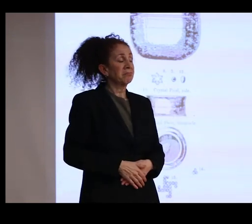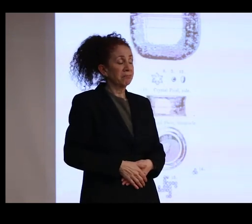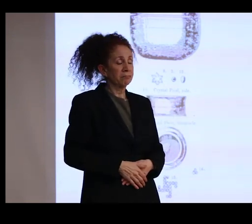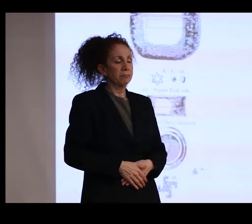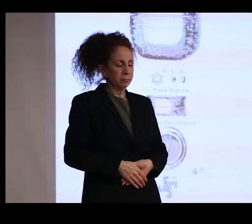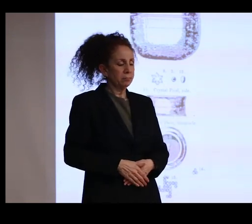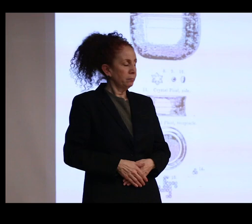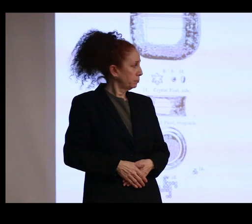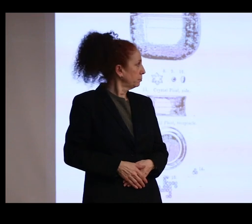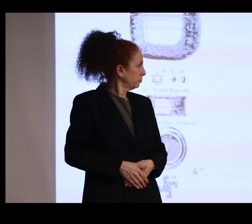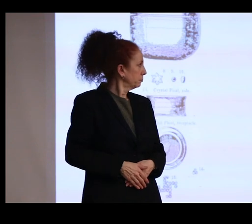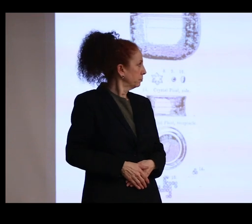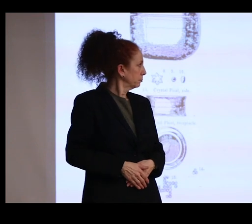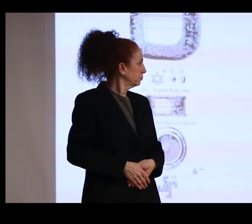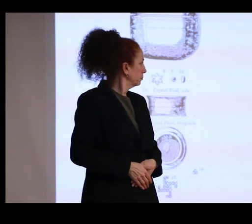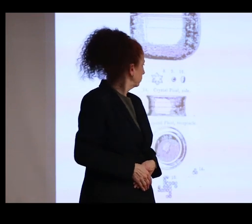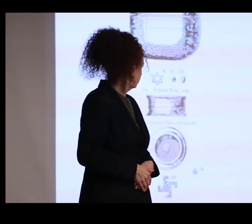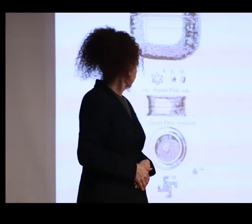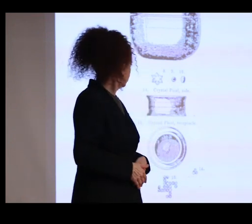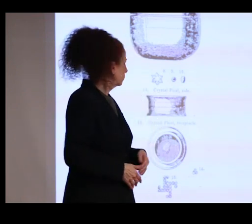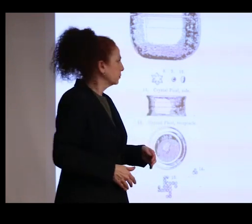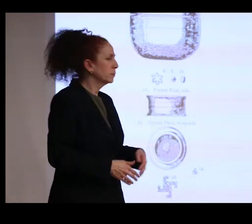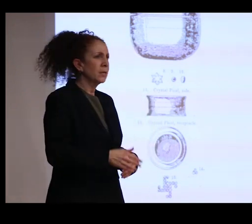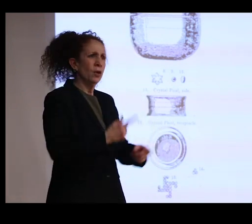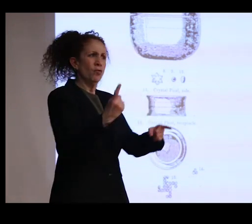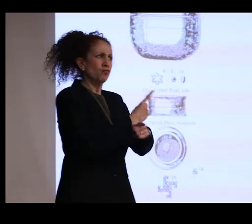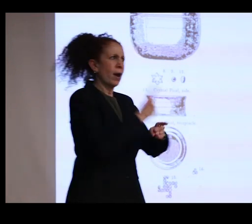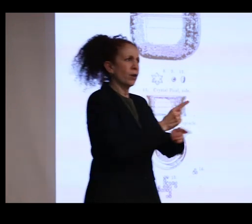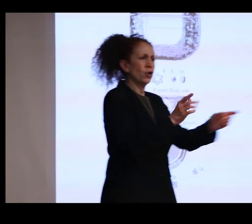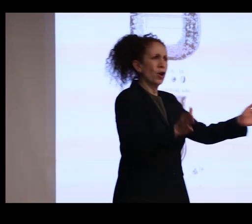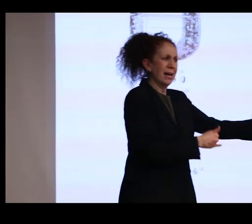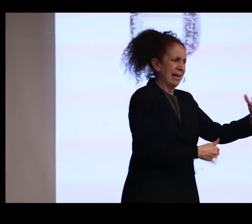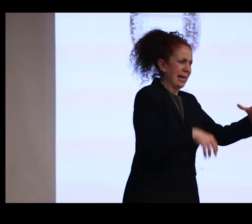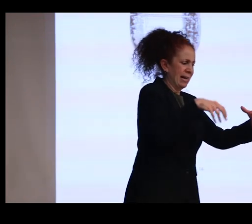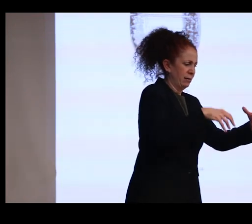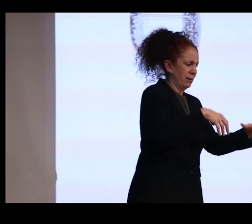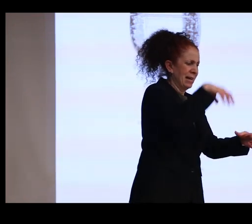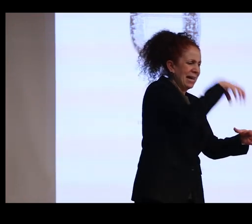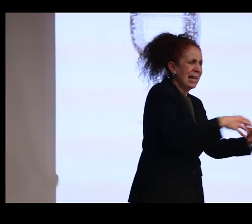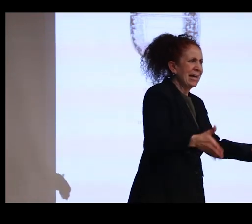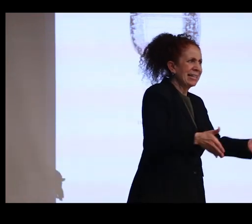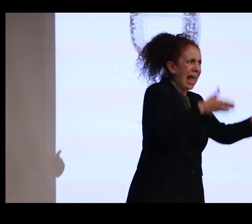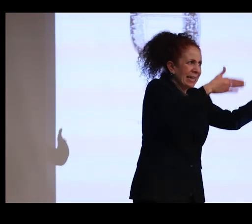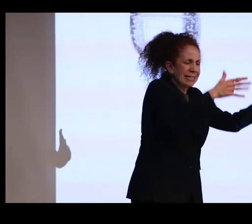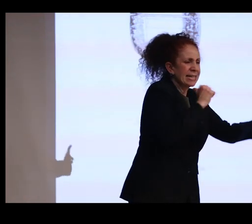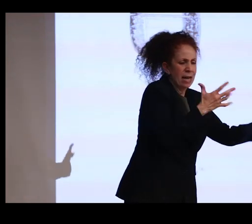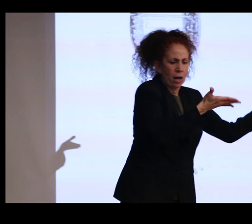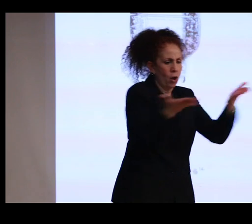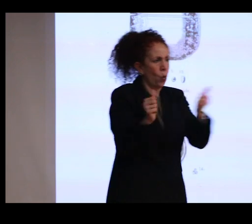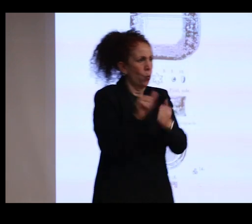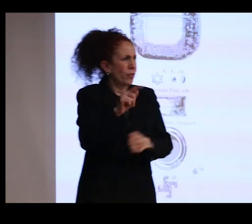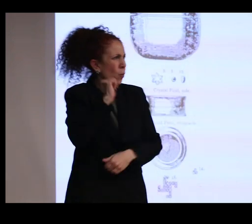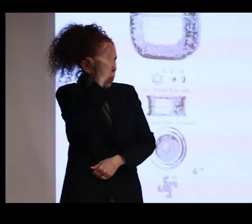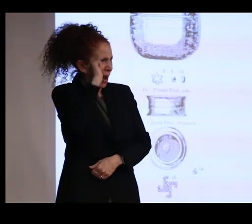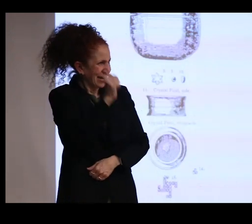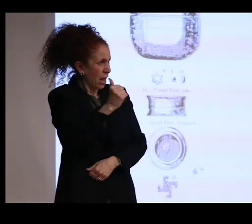Now, why did the casket not go with it when it was so intimately connected with the relic itself and had been for 2,000 years?